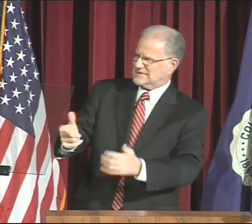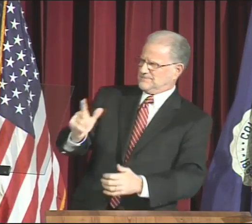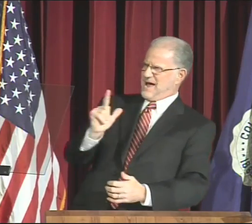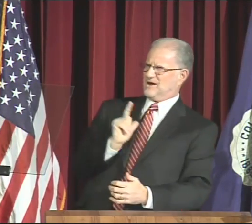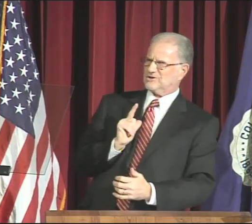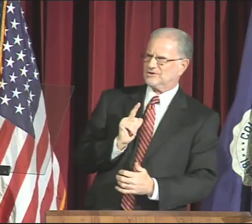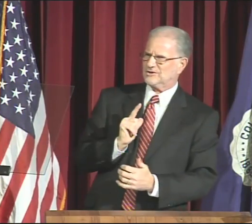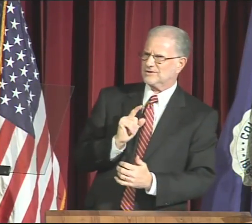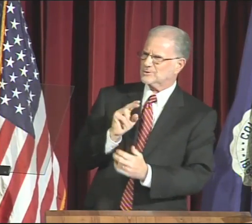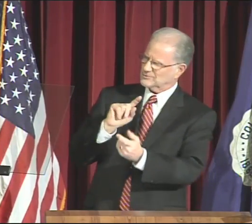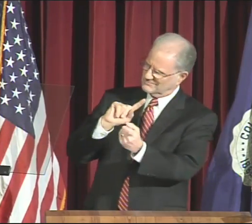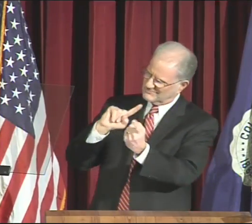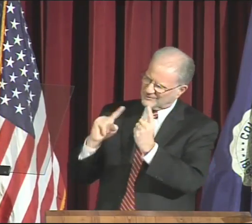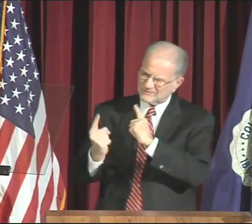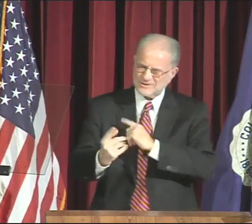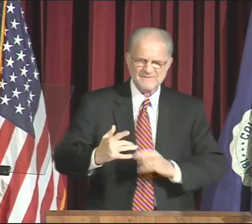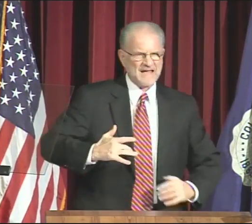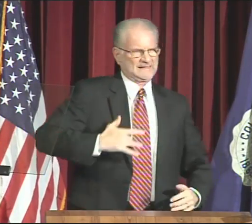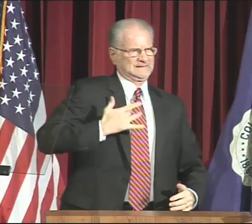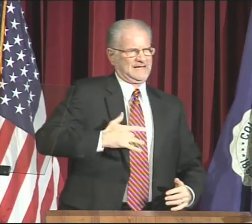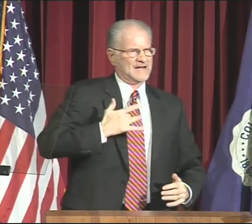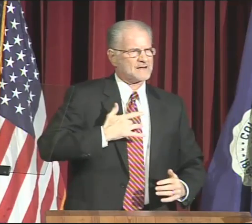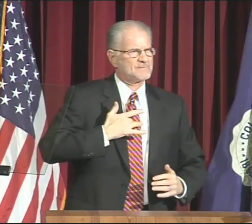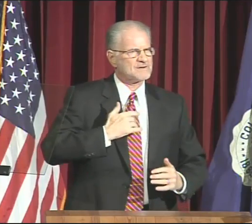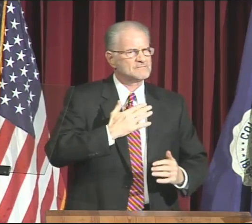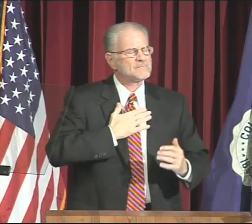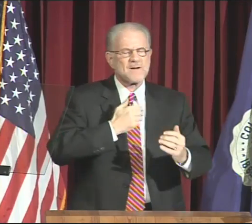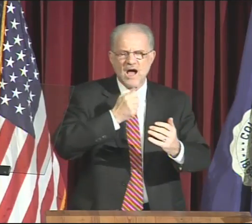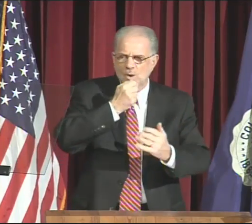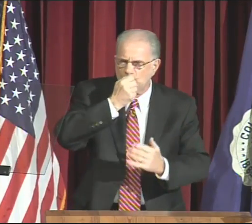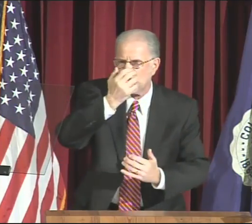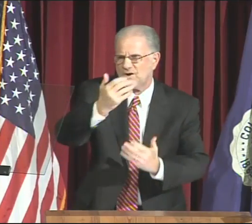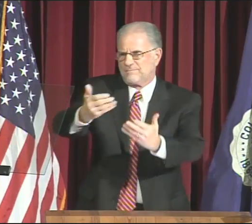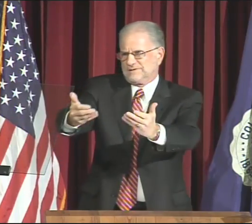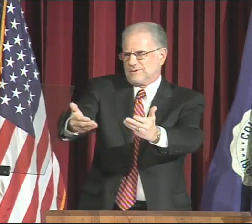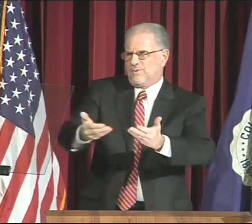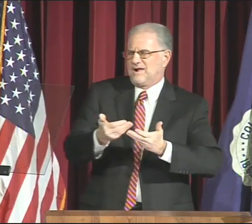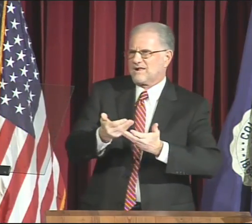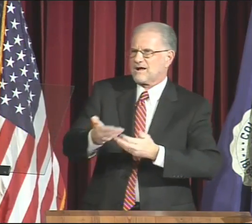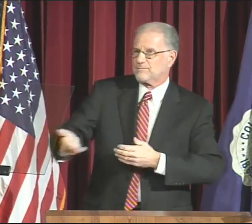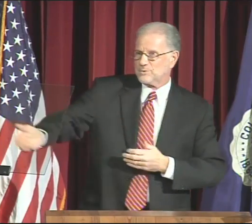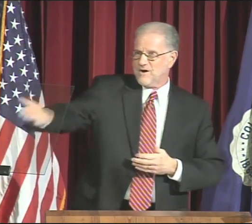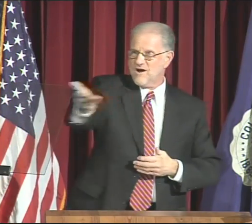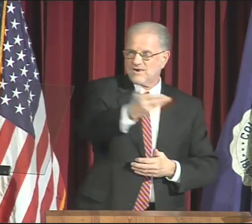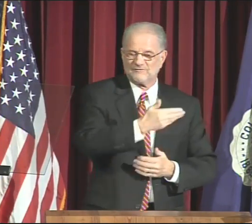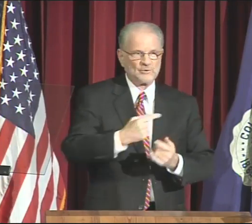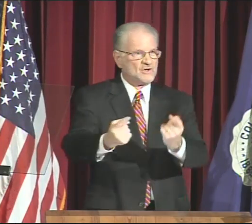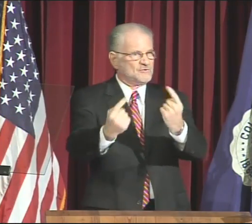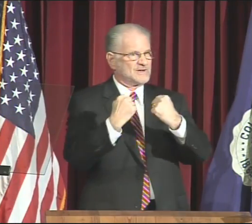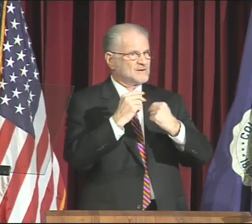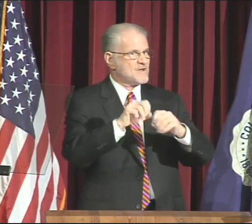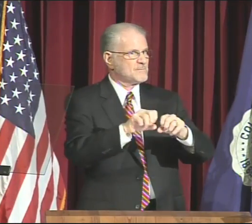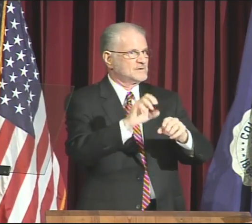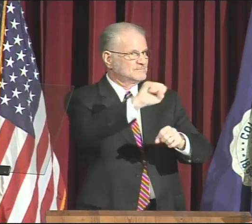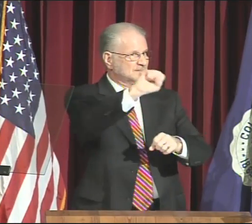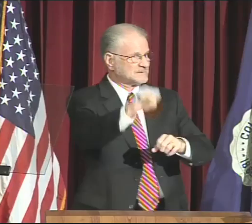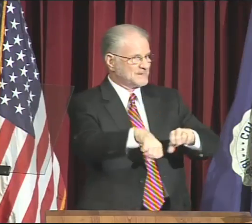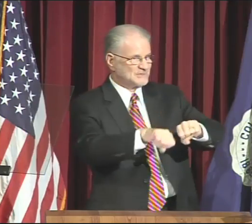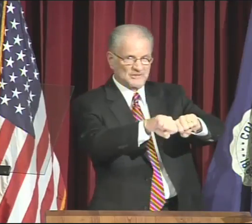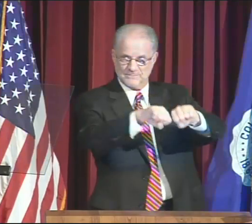to Gallaudet University, and now it's my turn to reverse the sentiment.